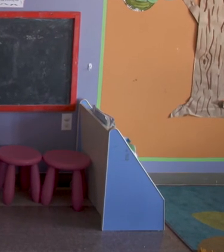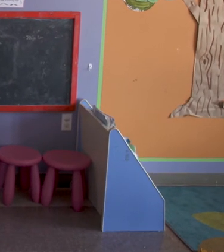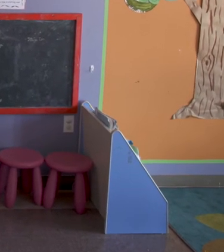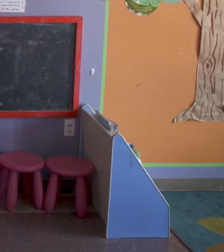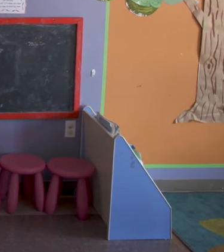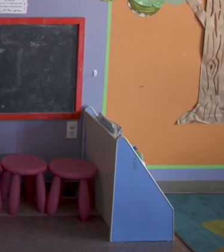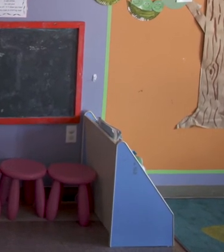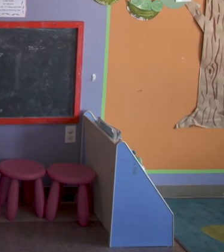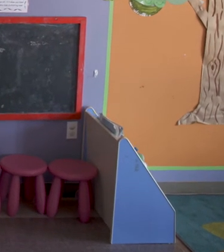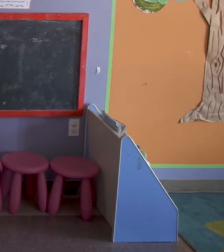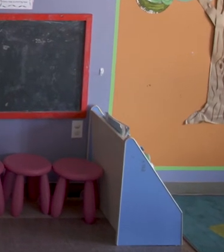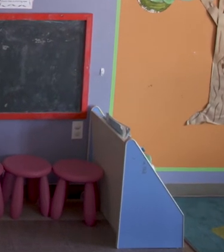Care Giver: Cameron, look who's here!